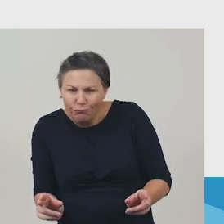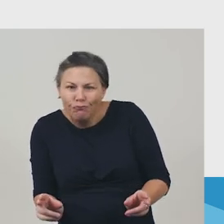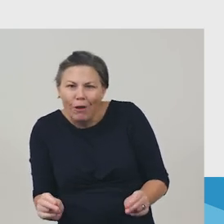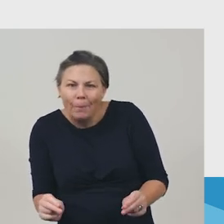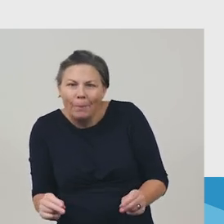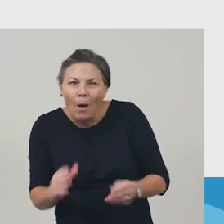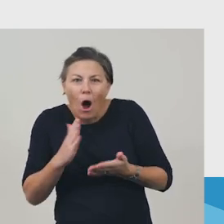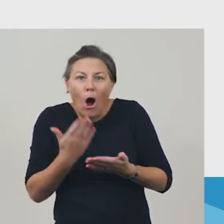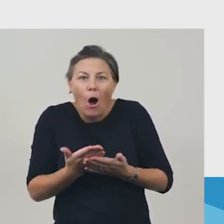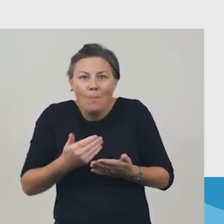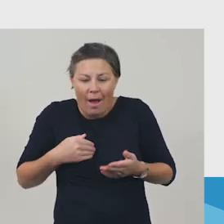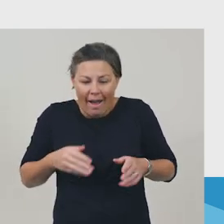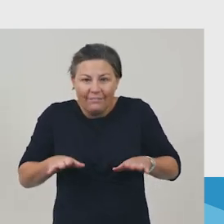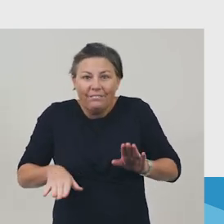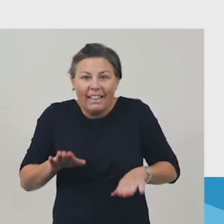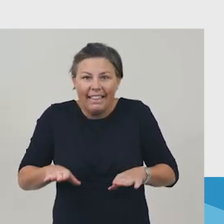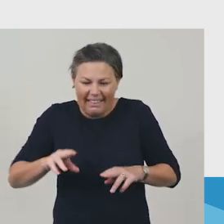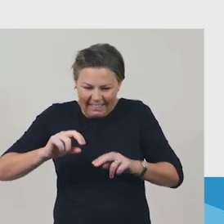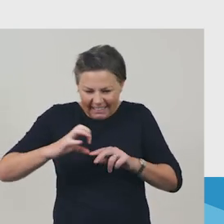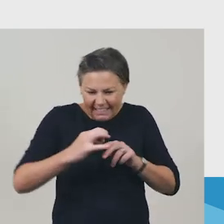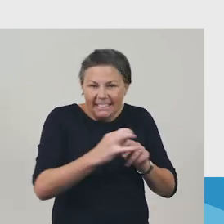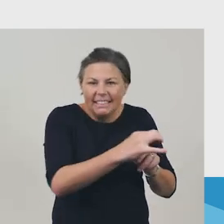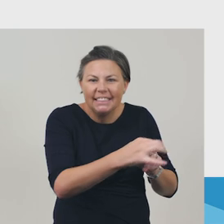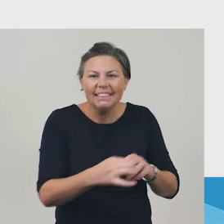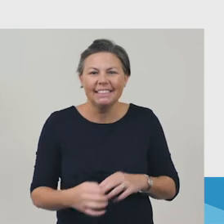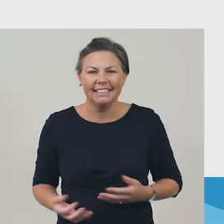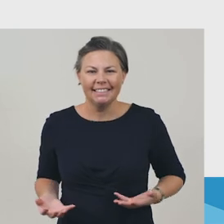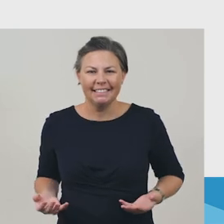Just where I am paddling crabs tickle at my toes.